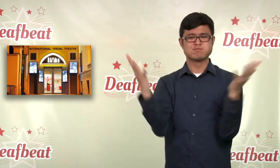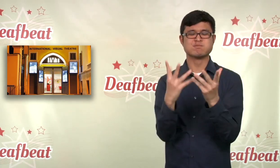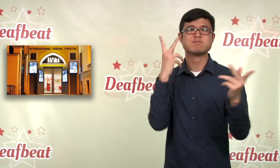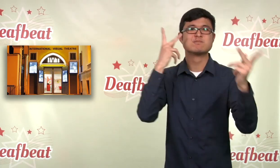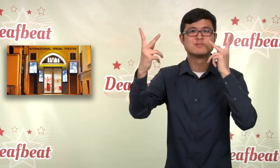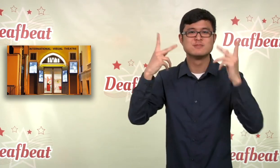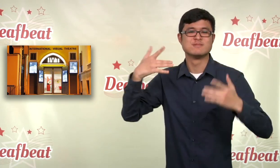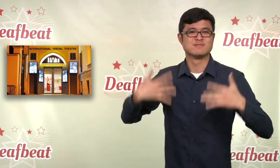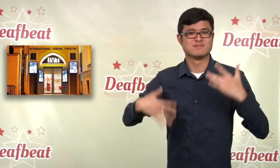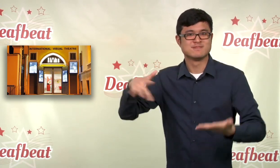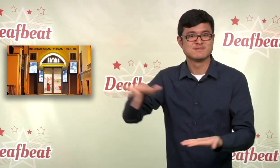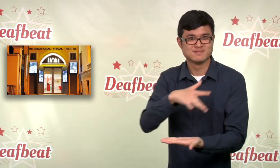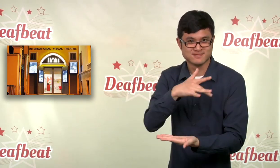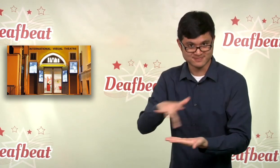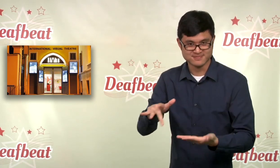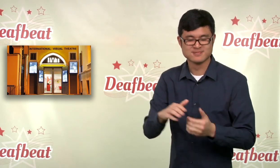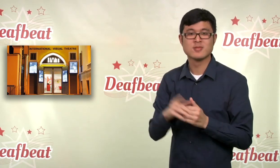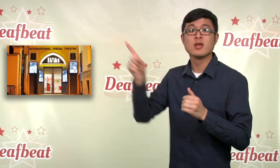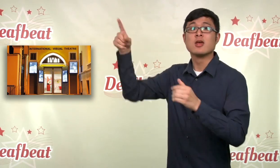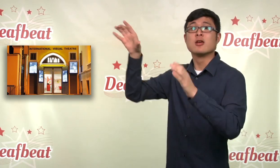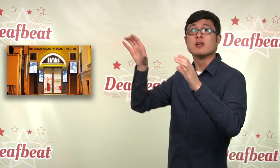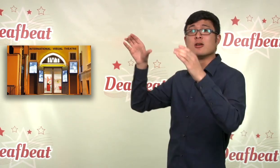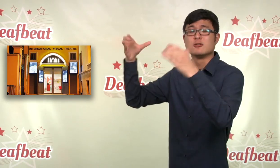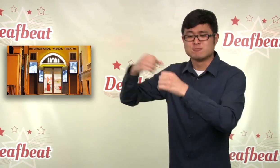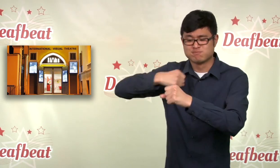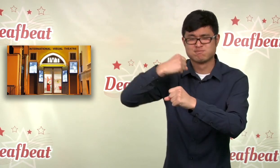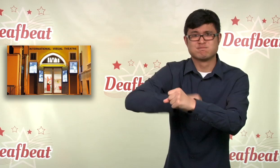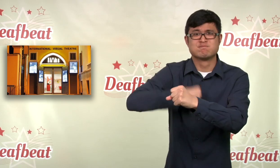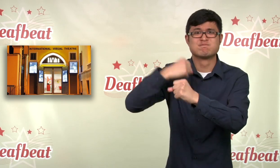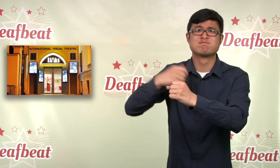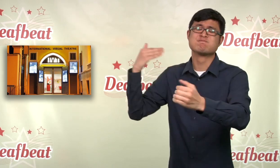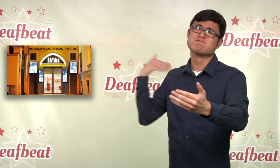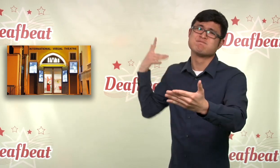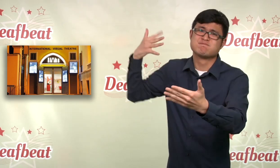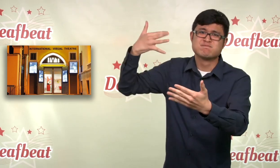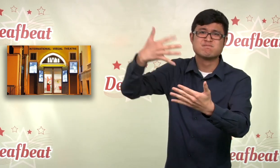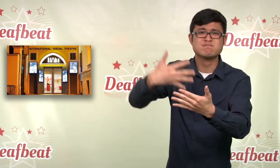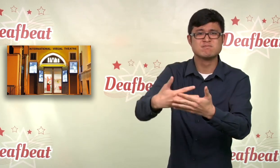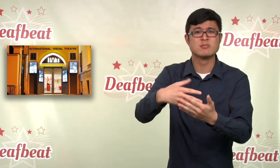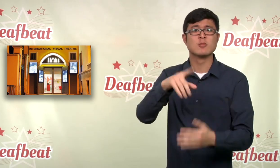have worked since 1976 to gather and cover